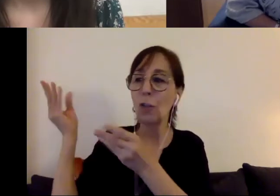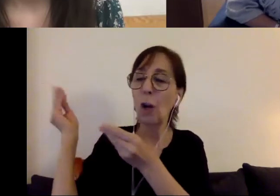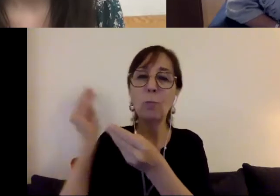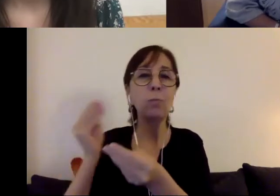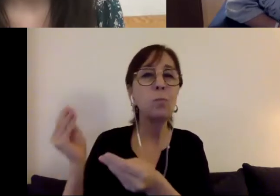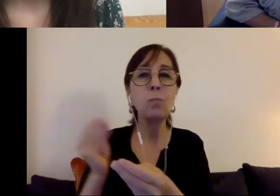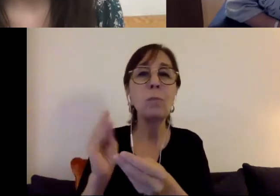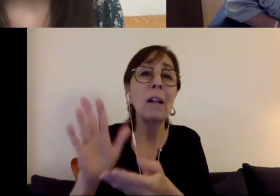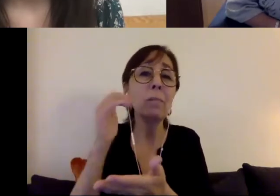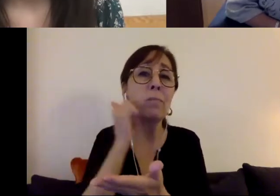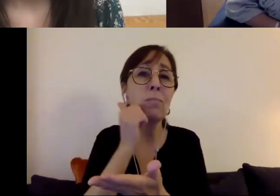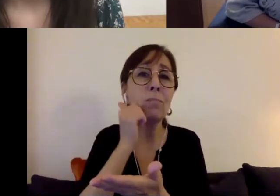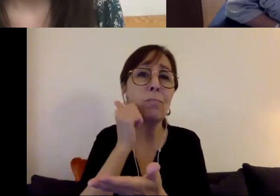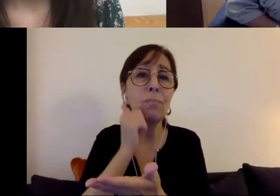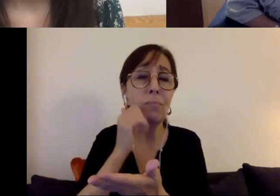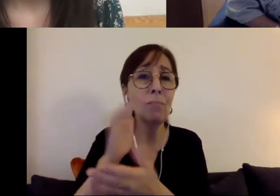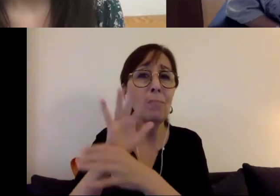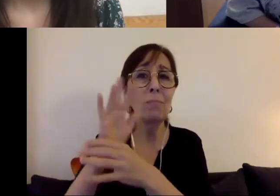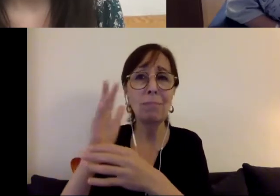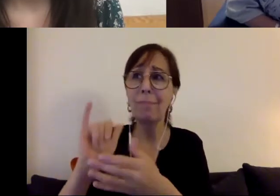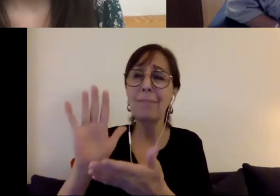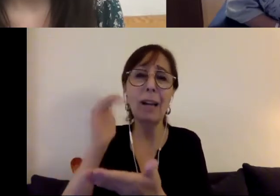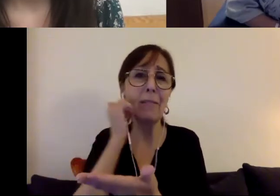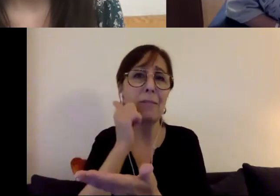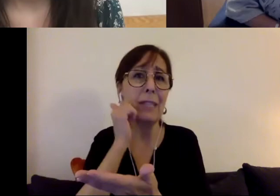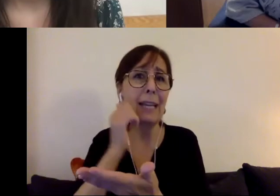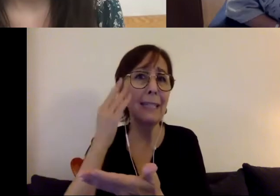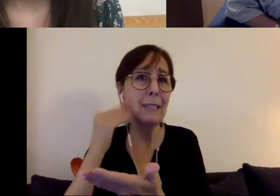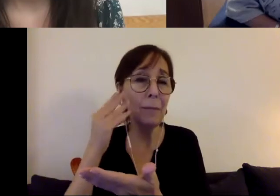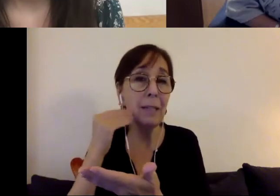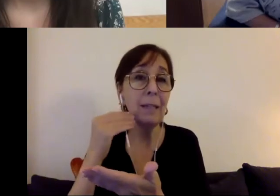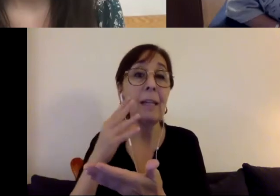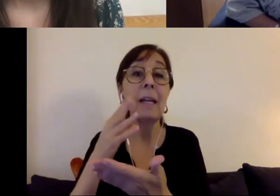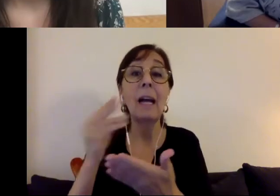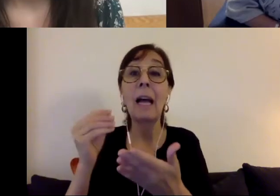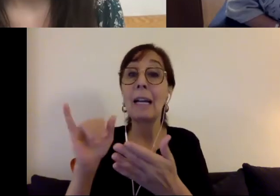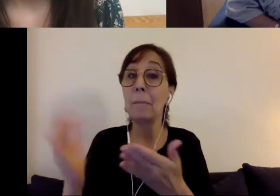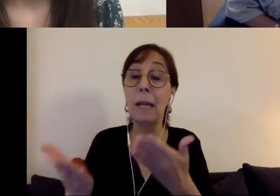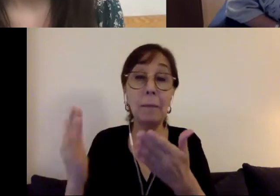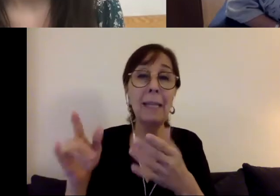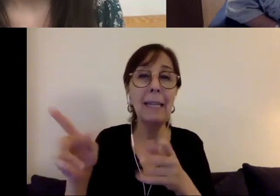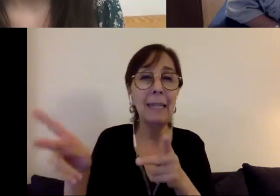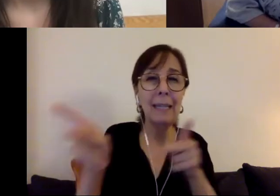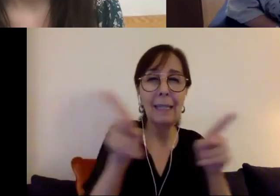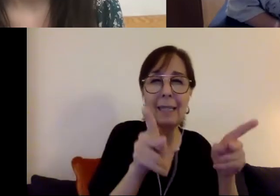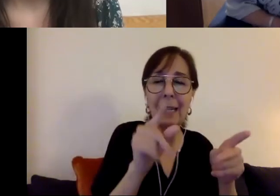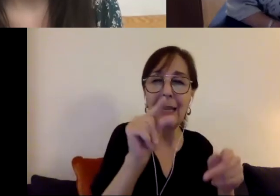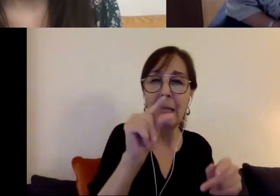being and in some cases, in the area blindness, also, and some other